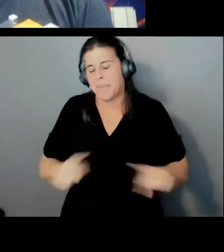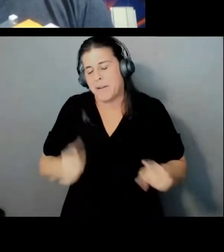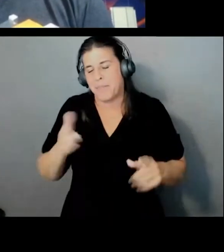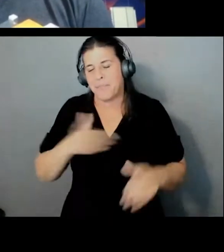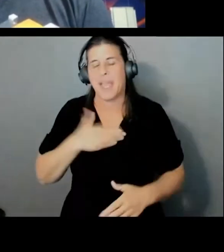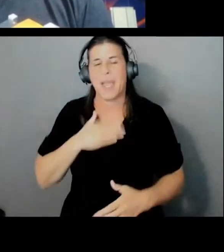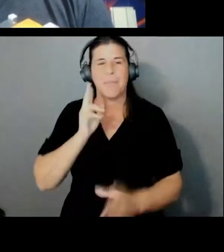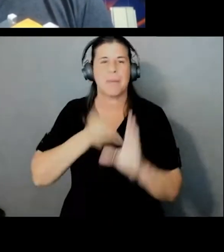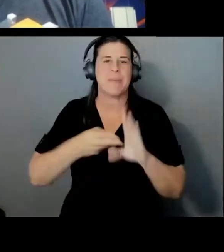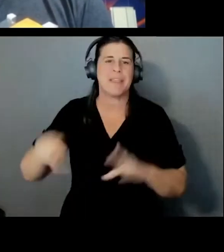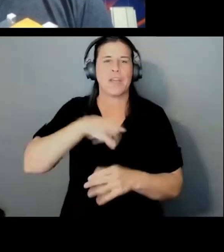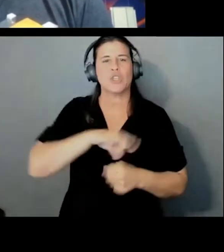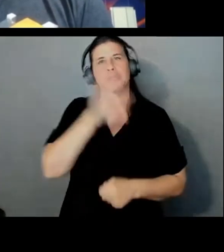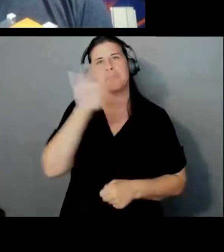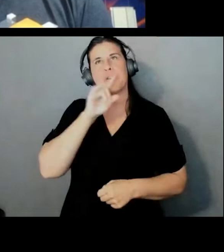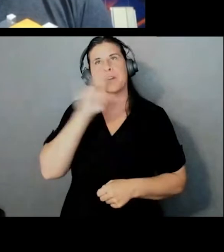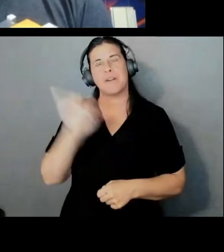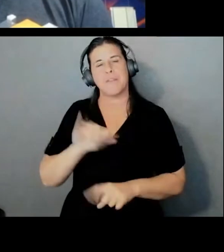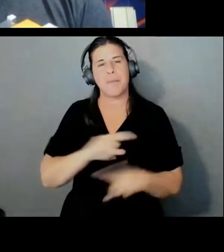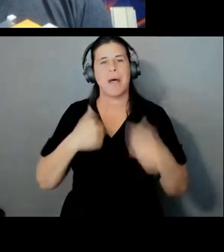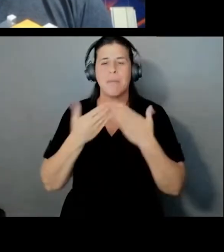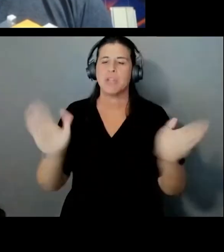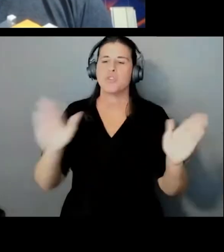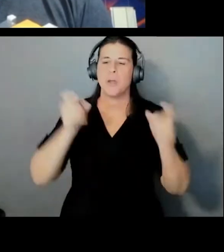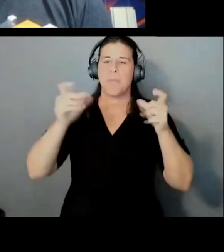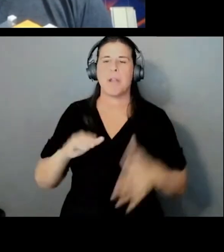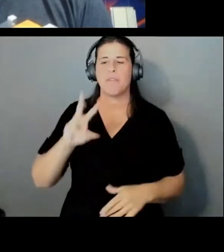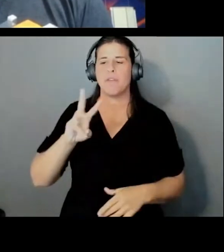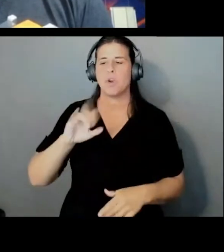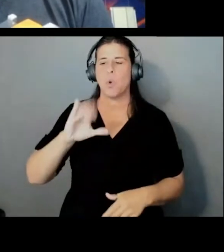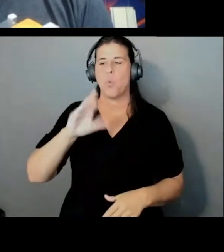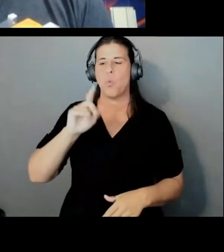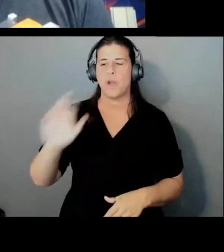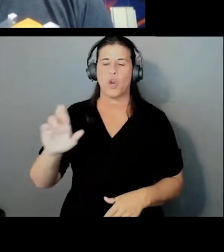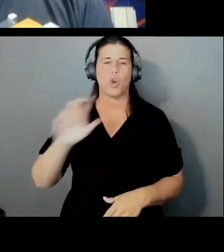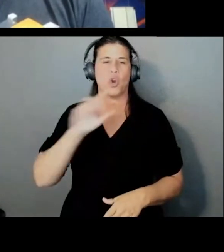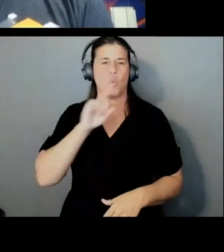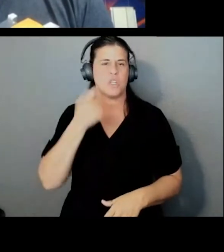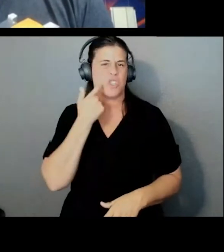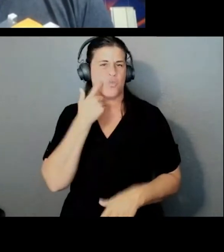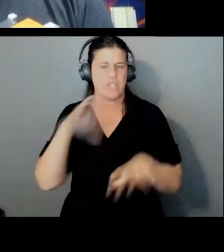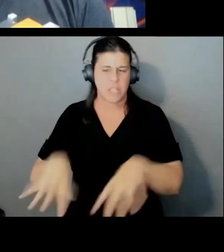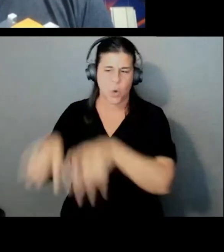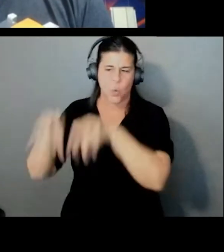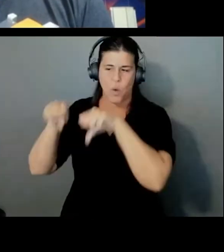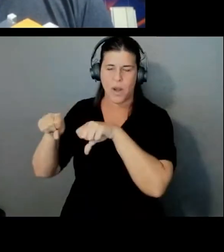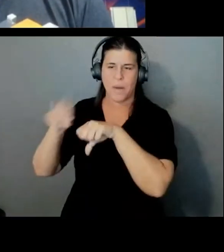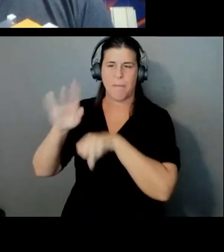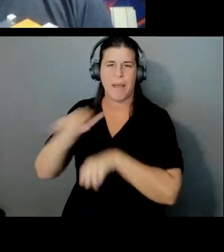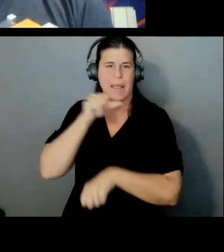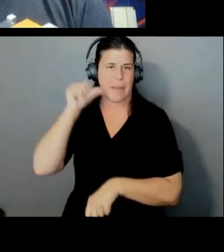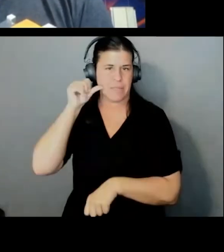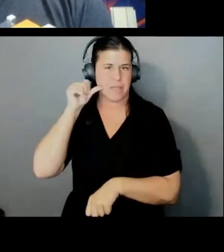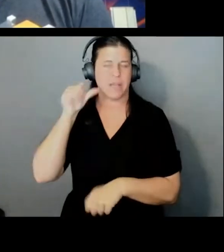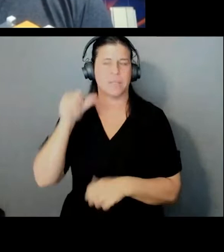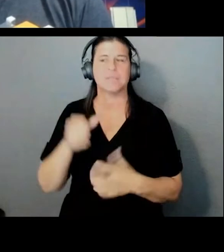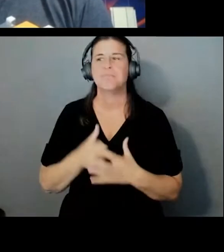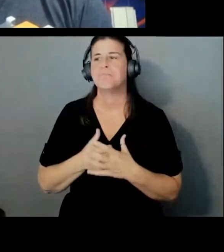So I'm the general manager of Wickr. Wickr was recently acquired by Amazon, and so we're folding in